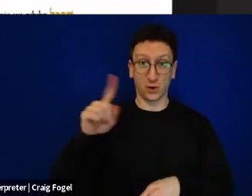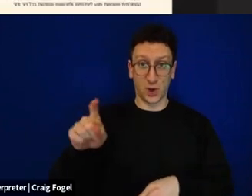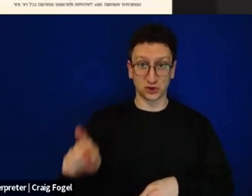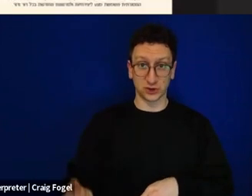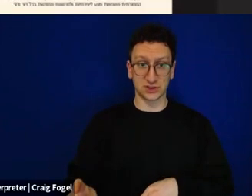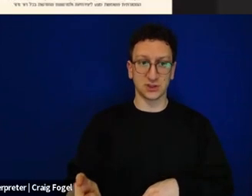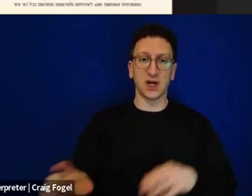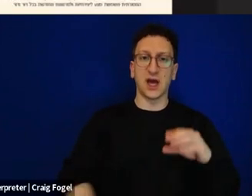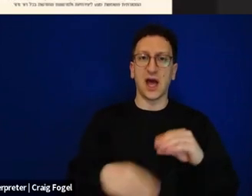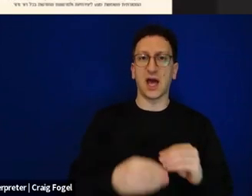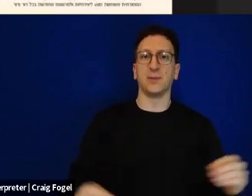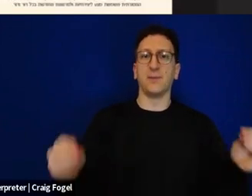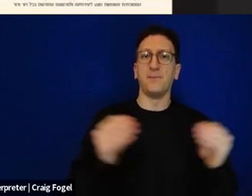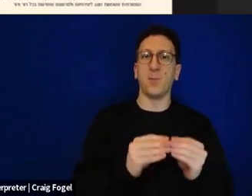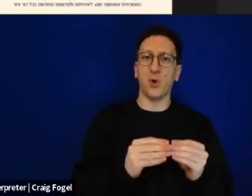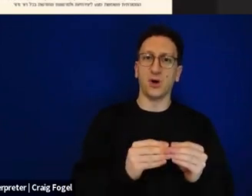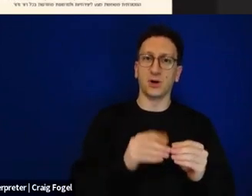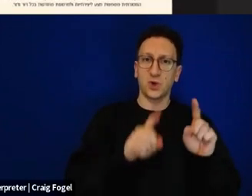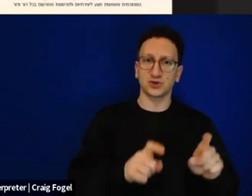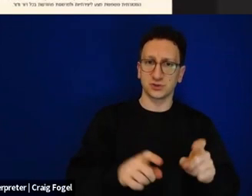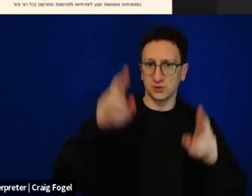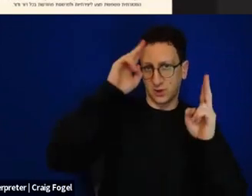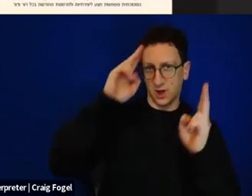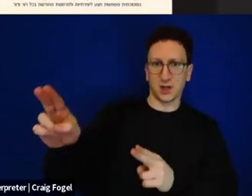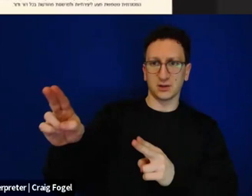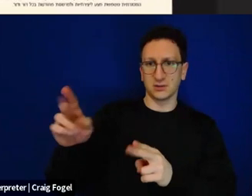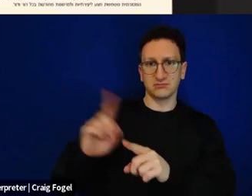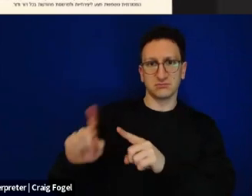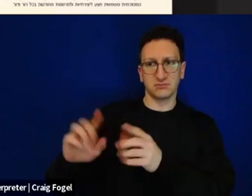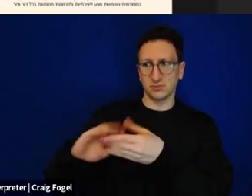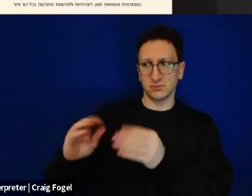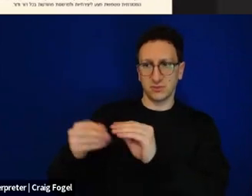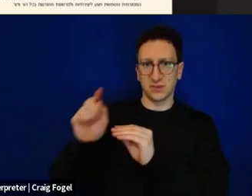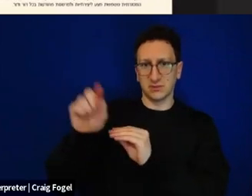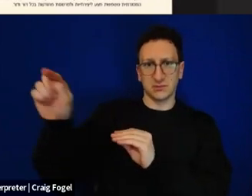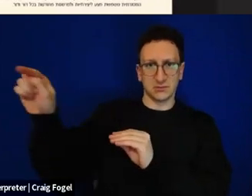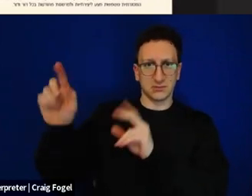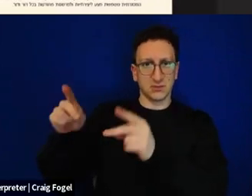whole new page, which is a tribute to Haggadot written during times of war and Haggadot written